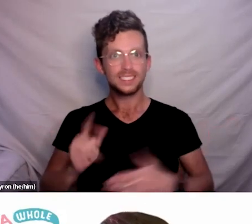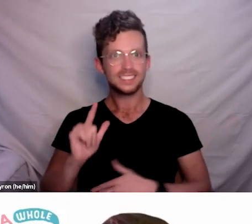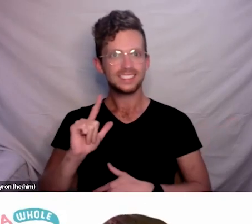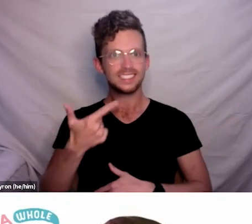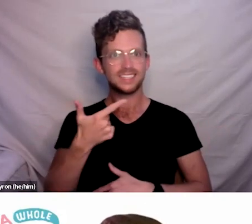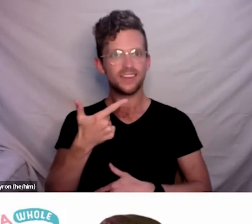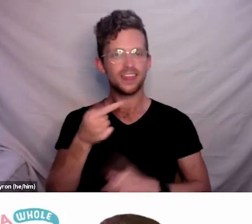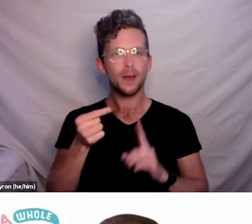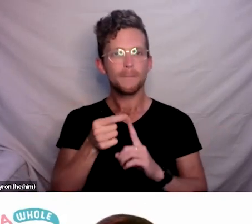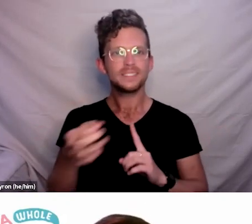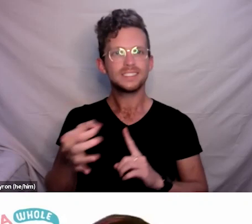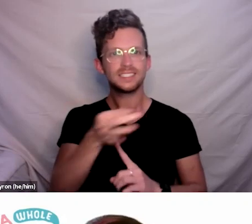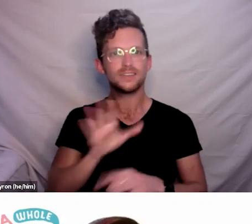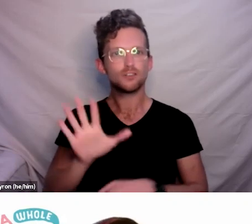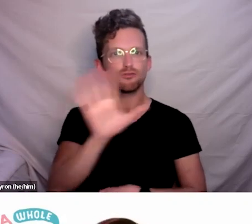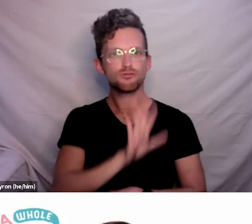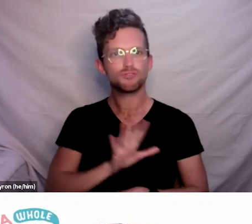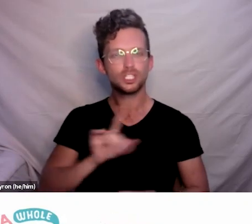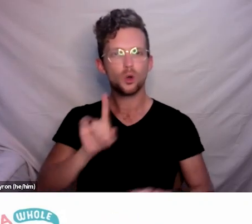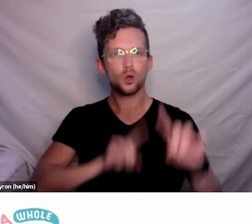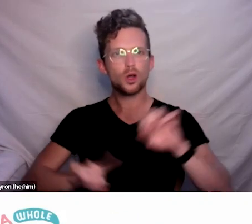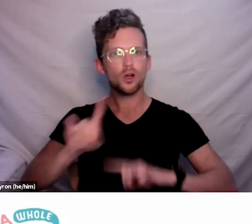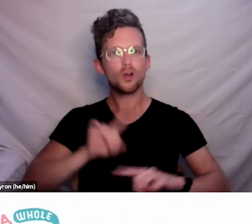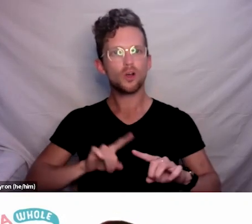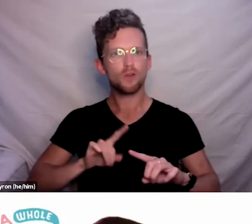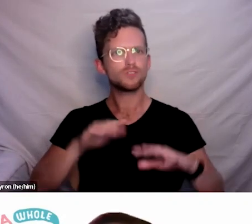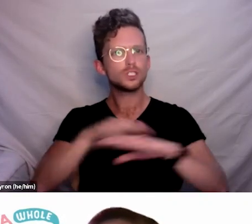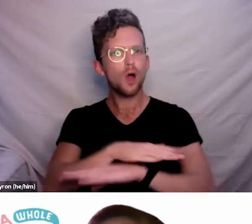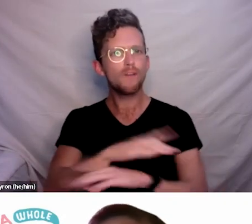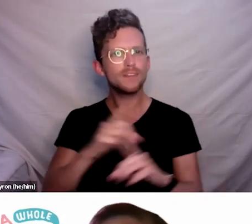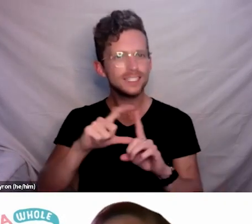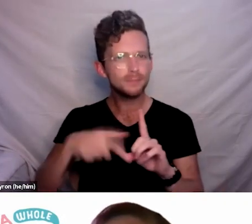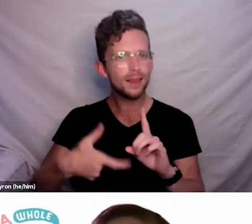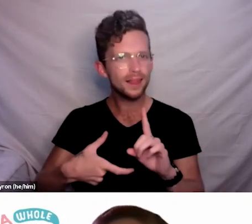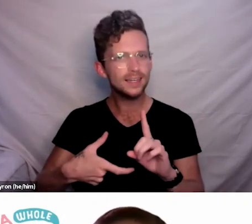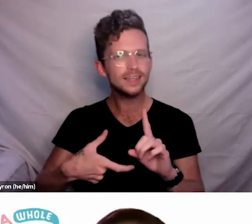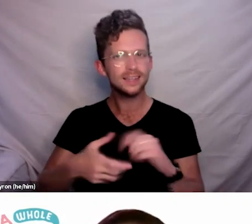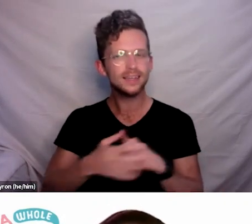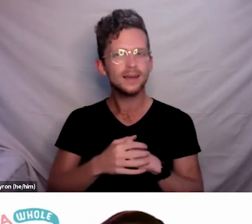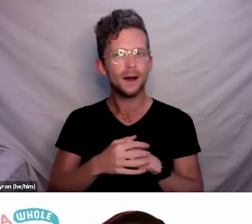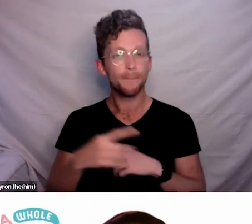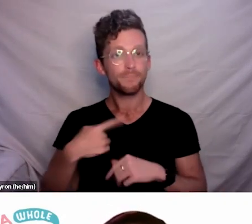Pacific Regional Conference on Disability and I’ve been sitting there in interest